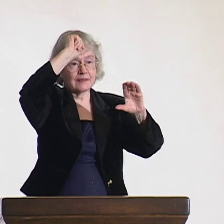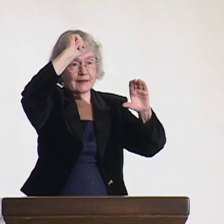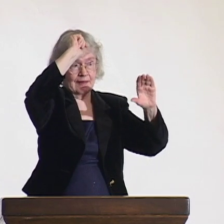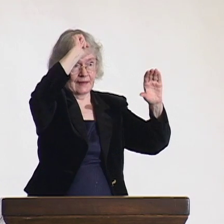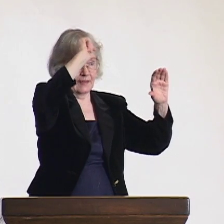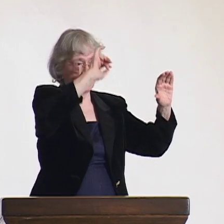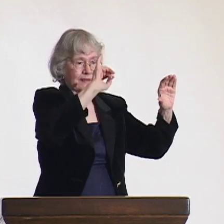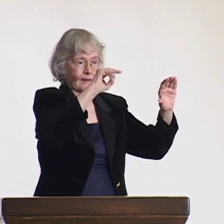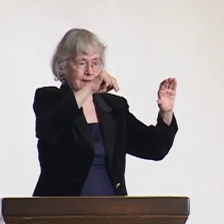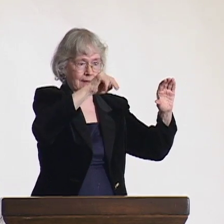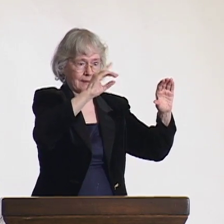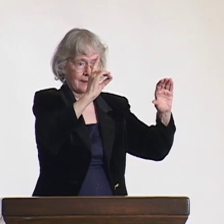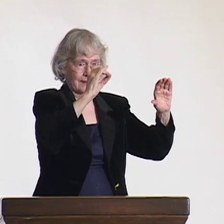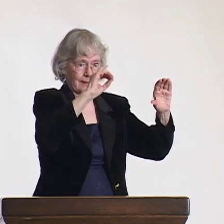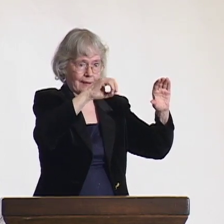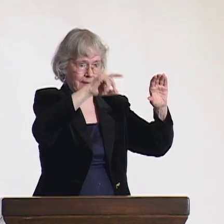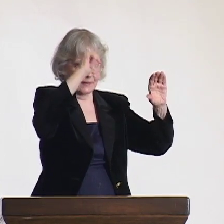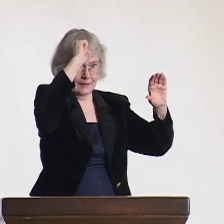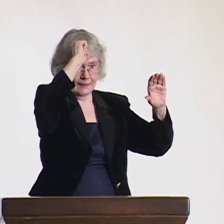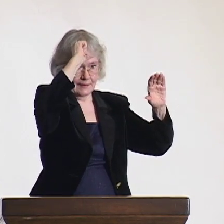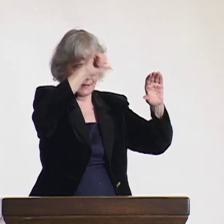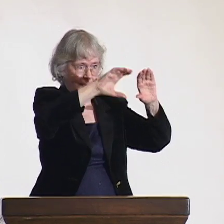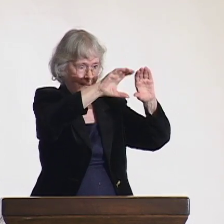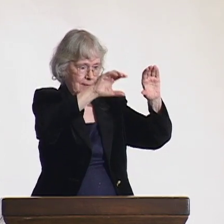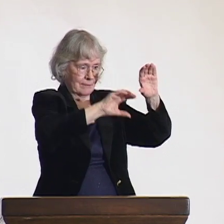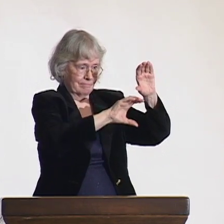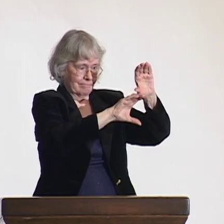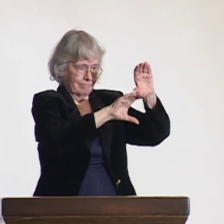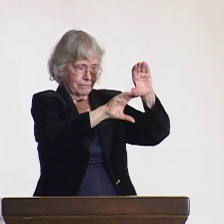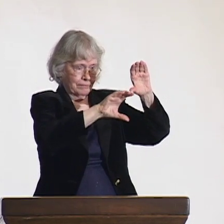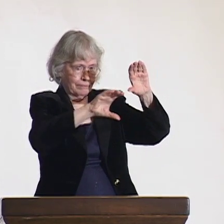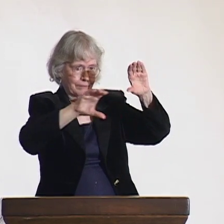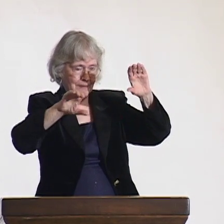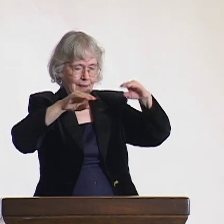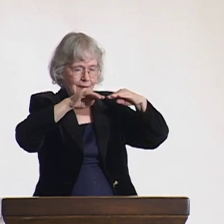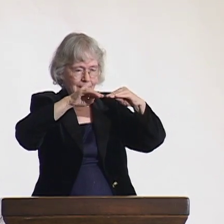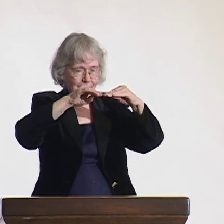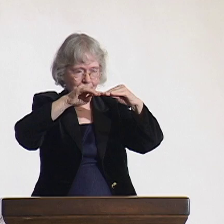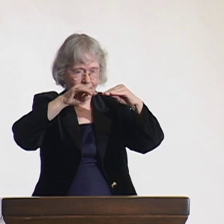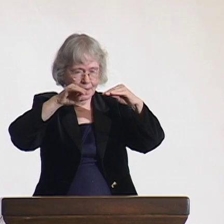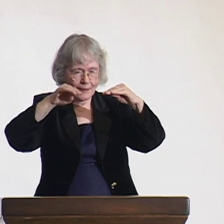There was a deaf school on the border just south of India, and it was a militarized border.